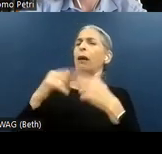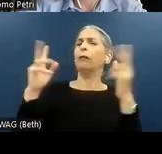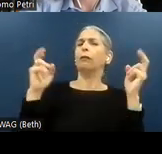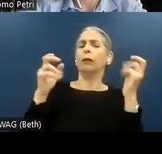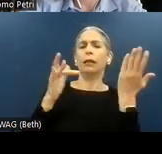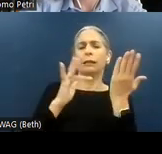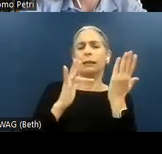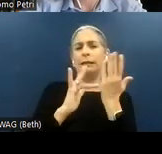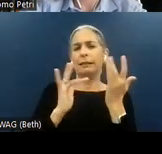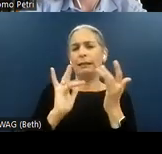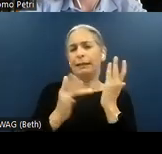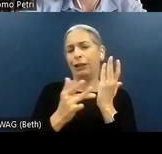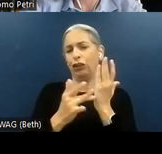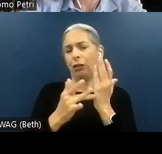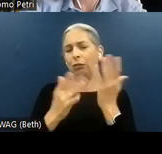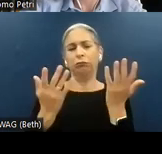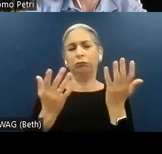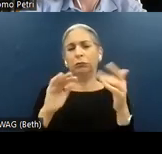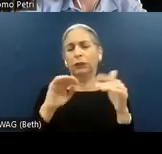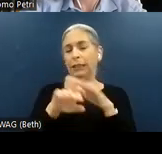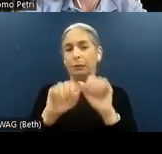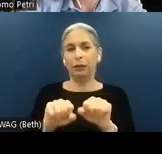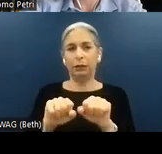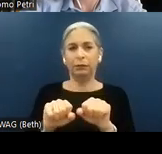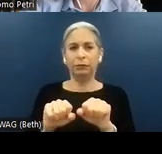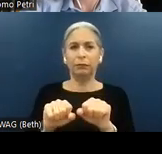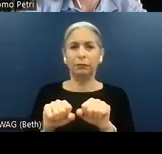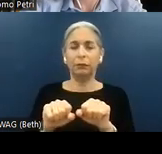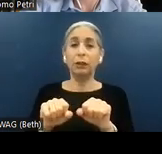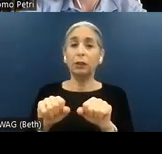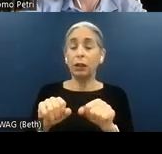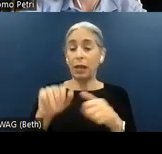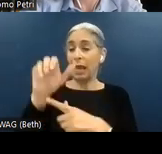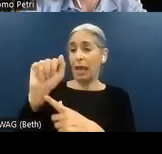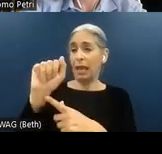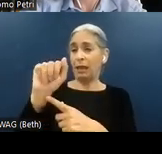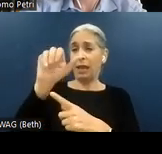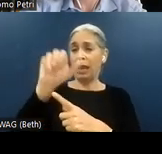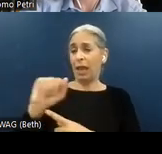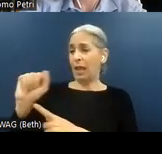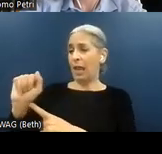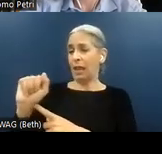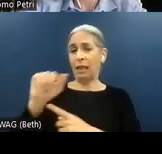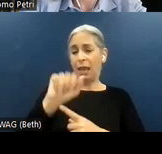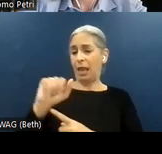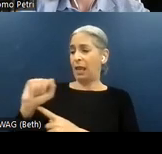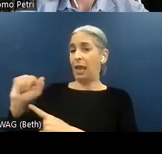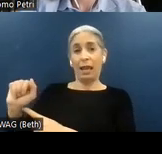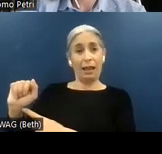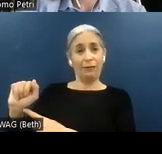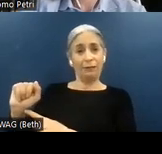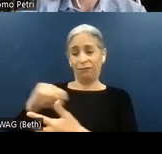The success criteria are organized in three levels -- A, AA, and AAA.